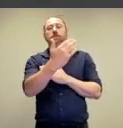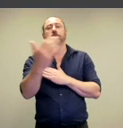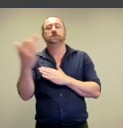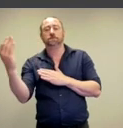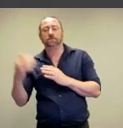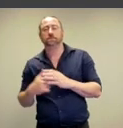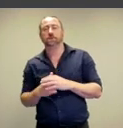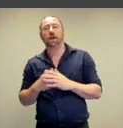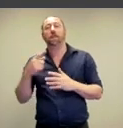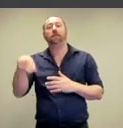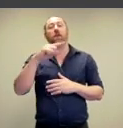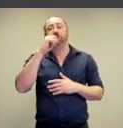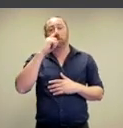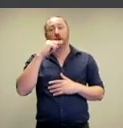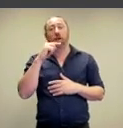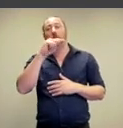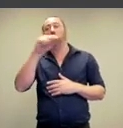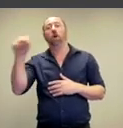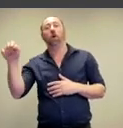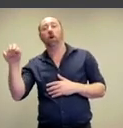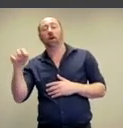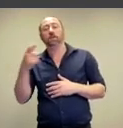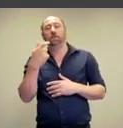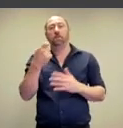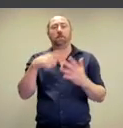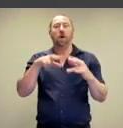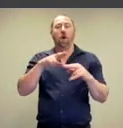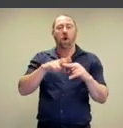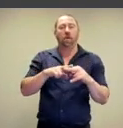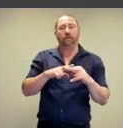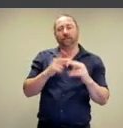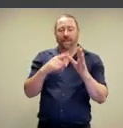that we see behind her